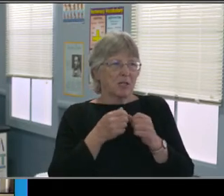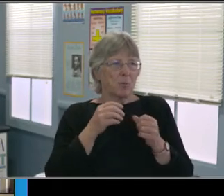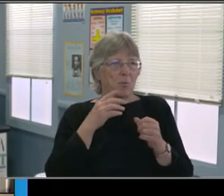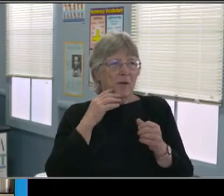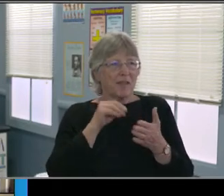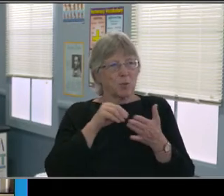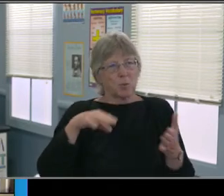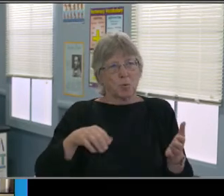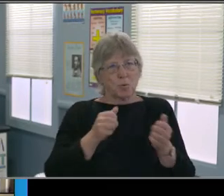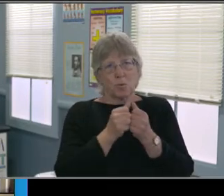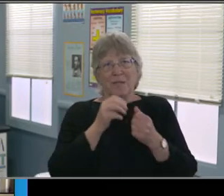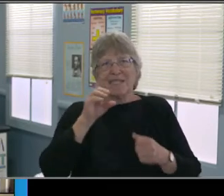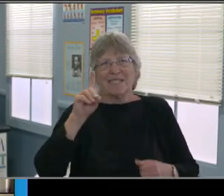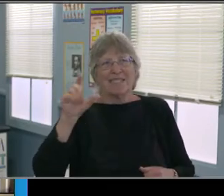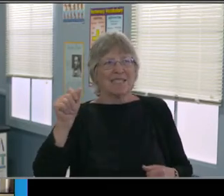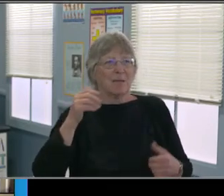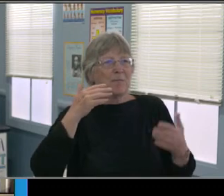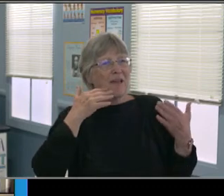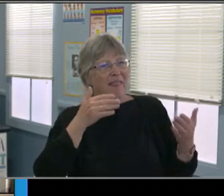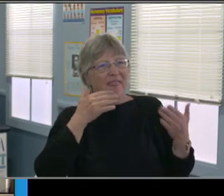And I'm gonna turn it back over to our CAC board.